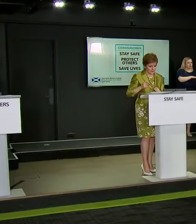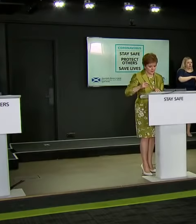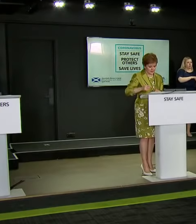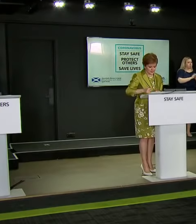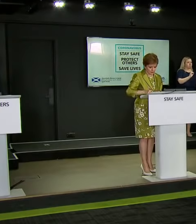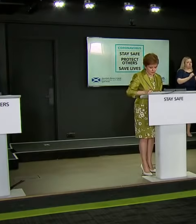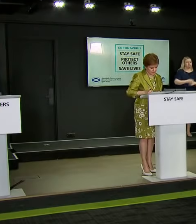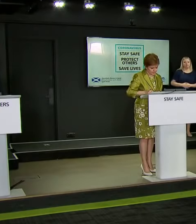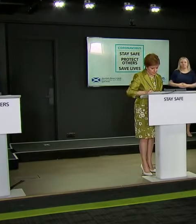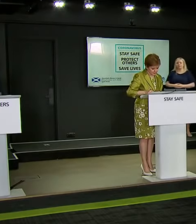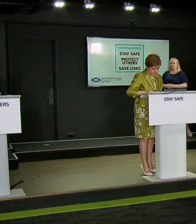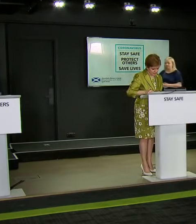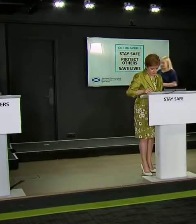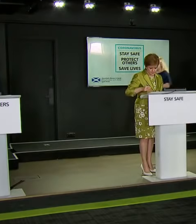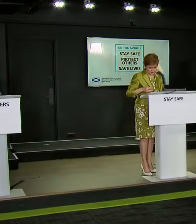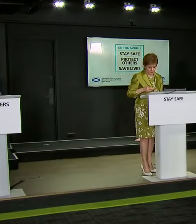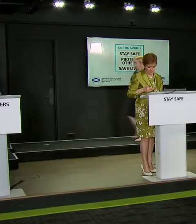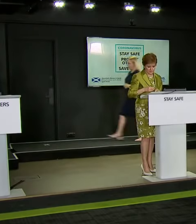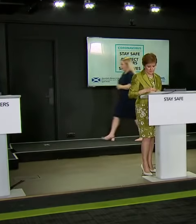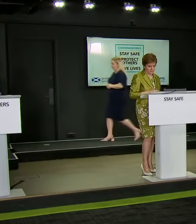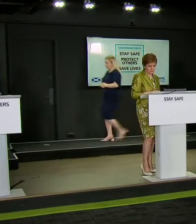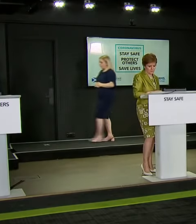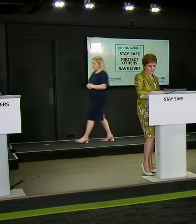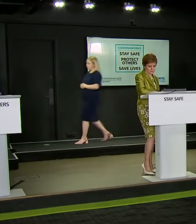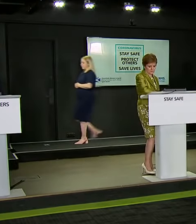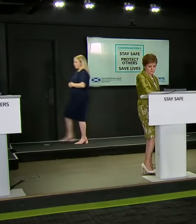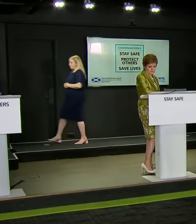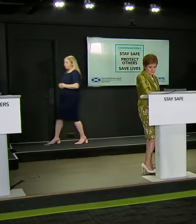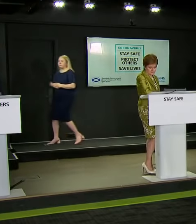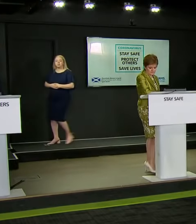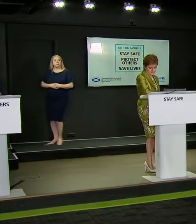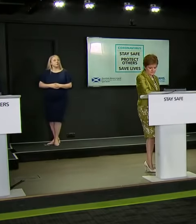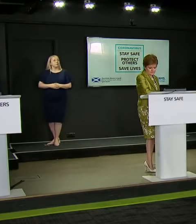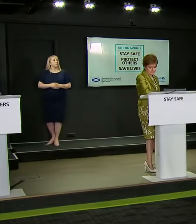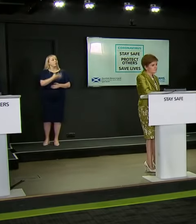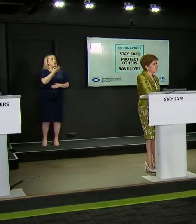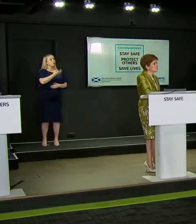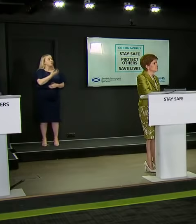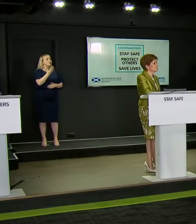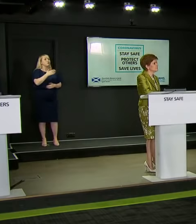Conor Matchett from the Scotsman. Thank you, First Minister.